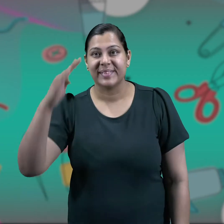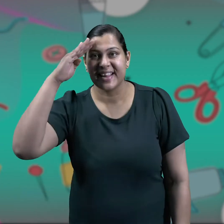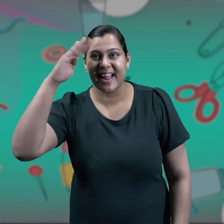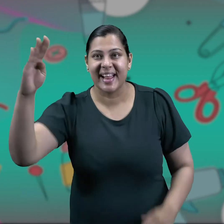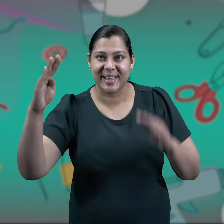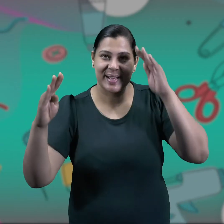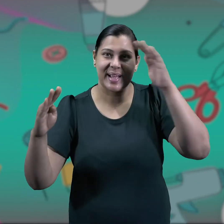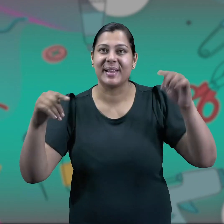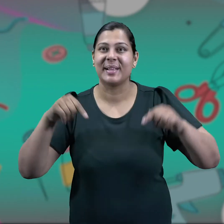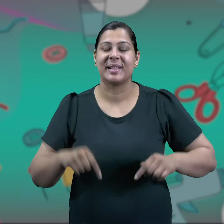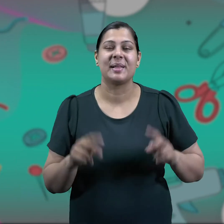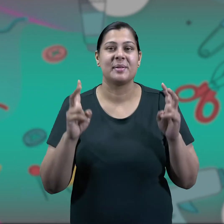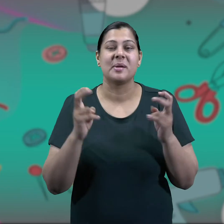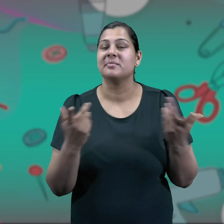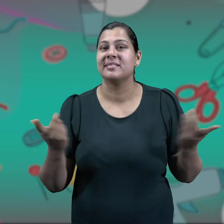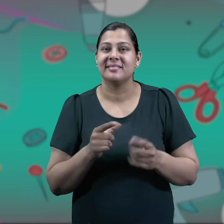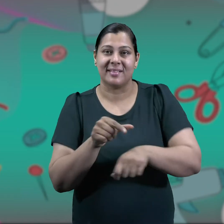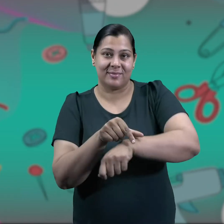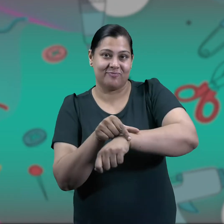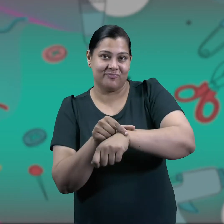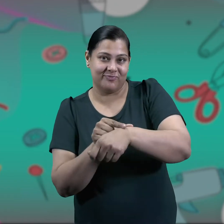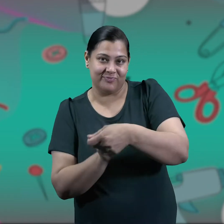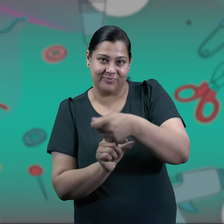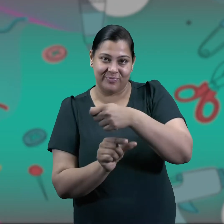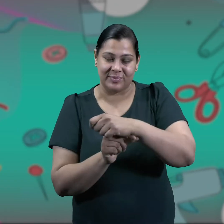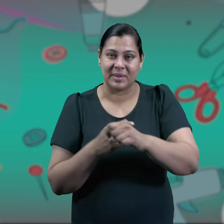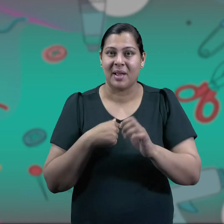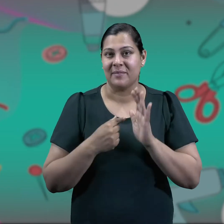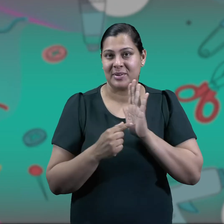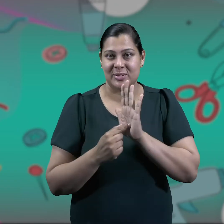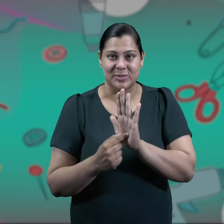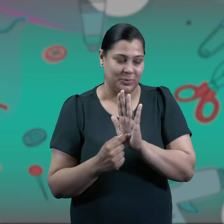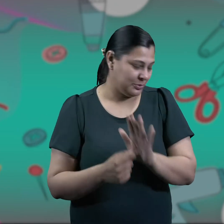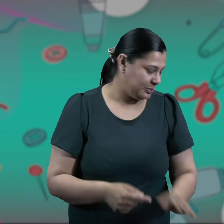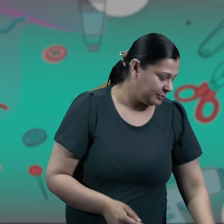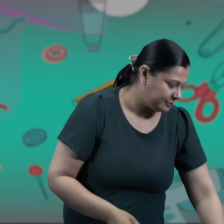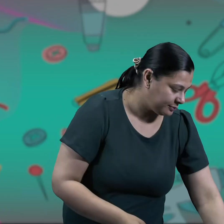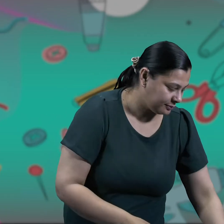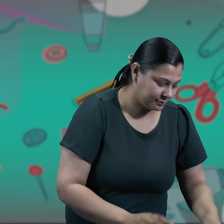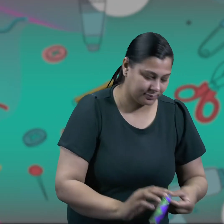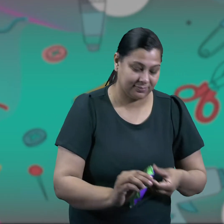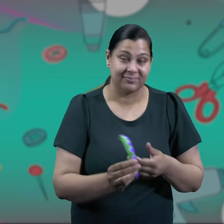Hello! In today's activity we are going to make bracelet. Let me show you.